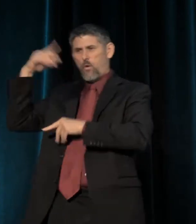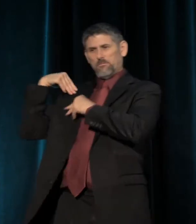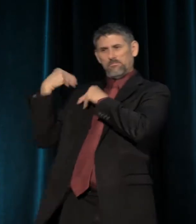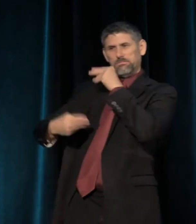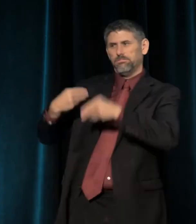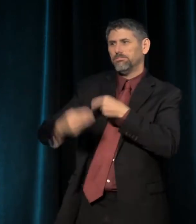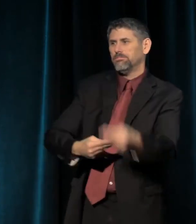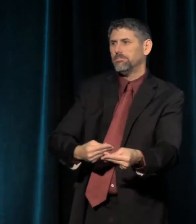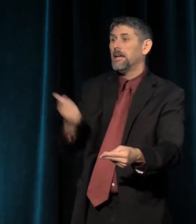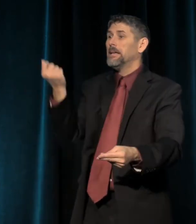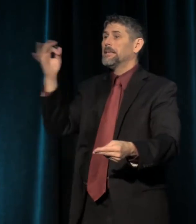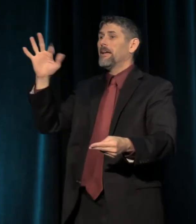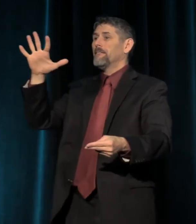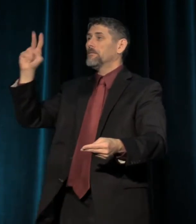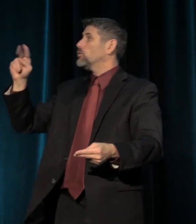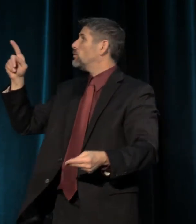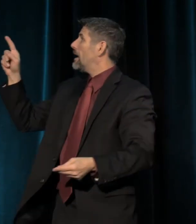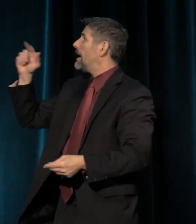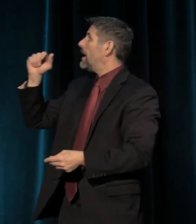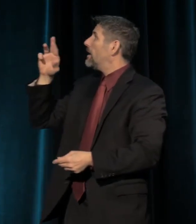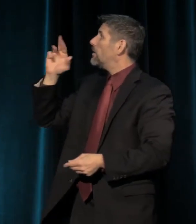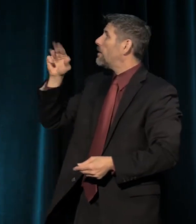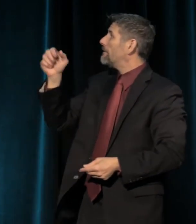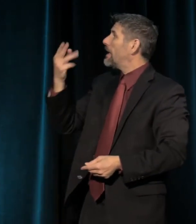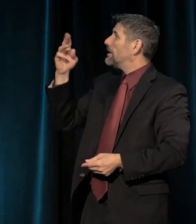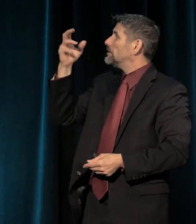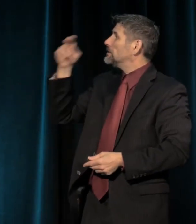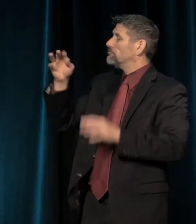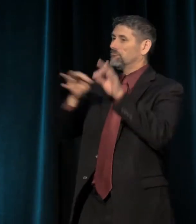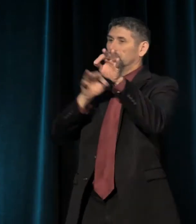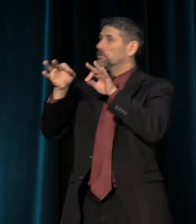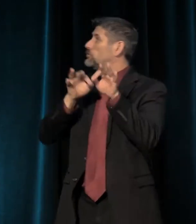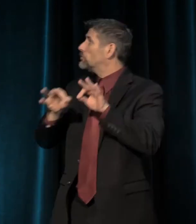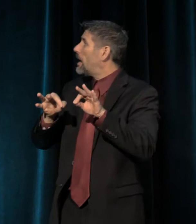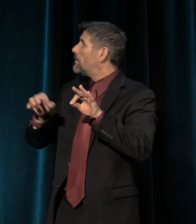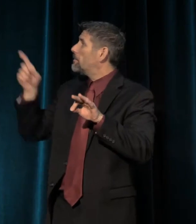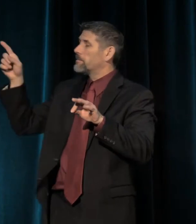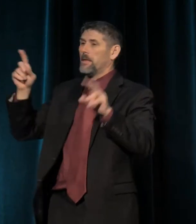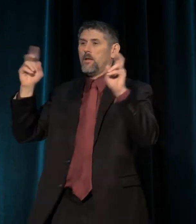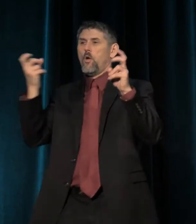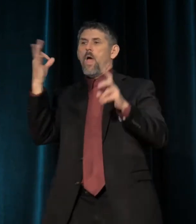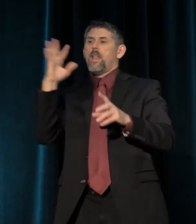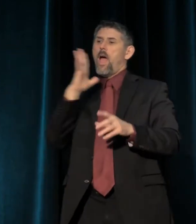In 1952, Ralph Ellison described the condition that black people face as one of invisibility.